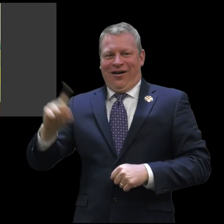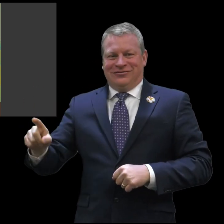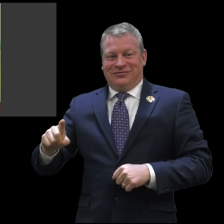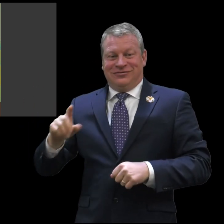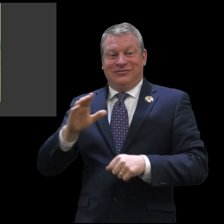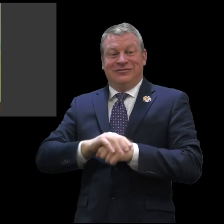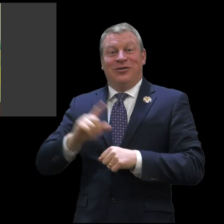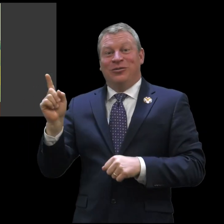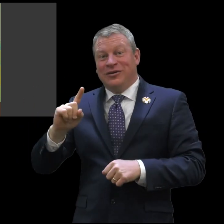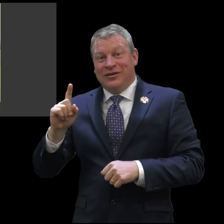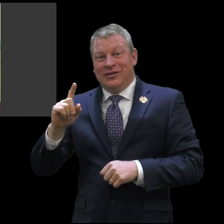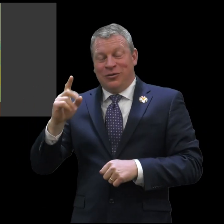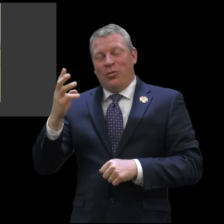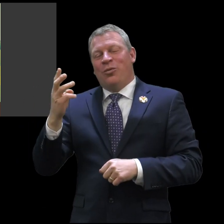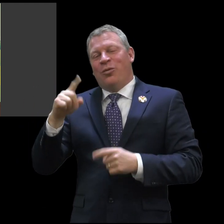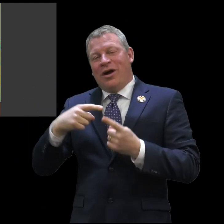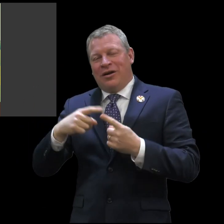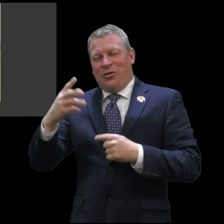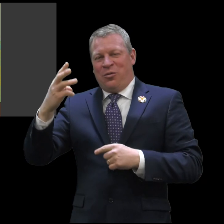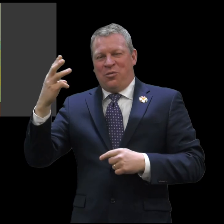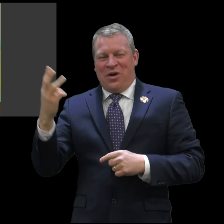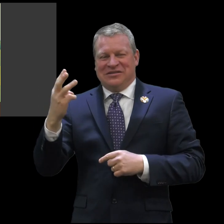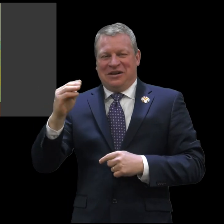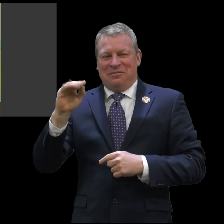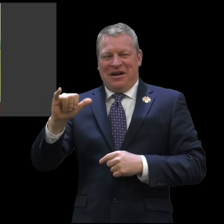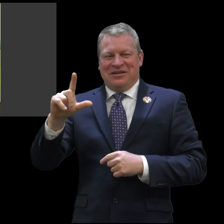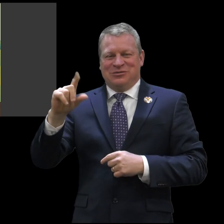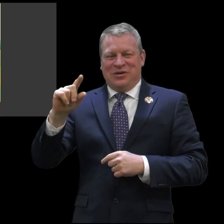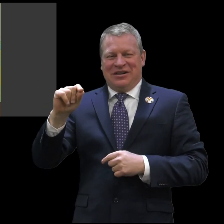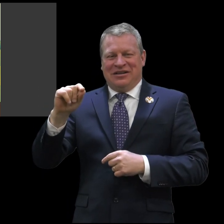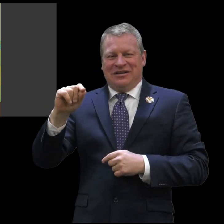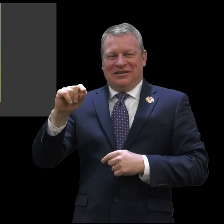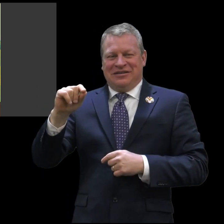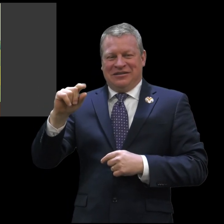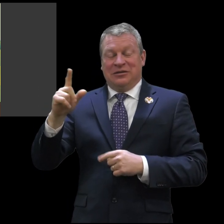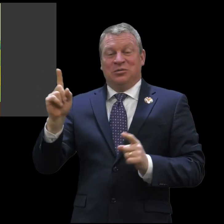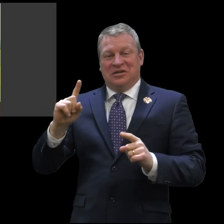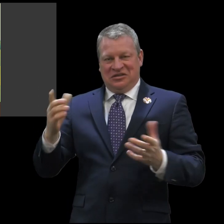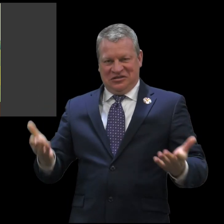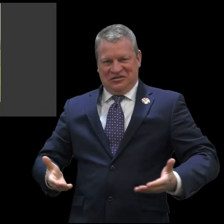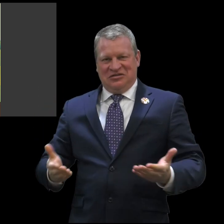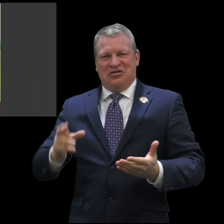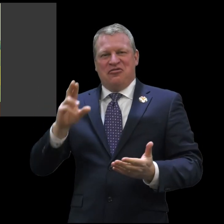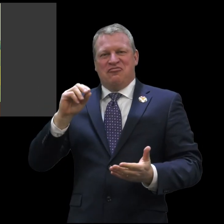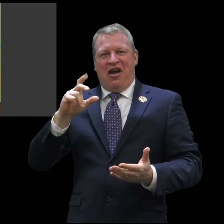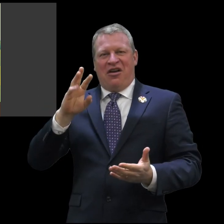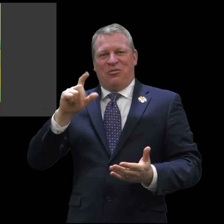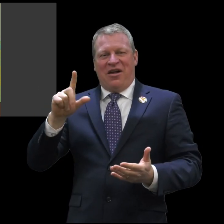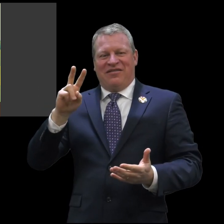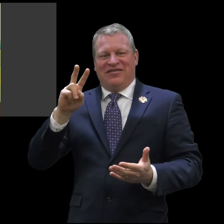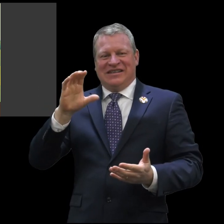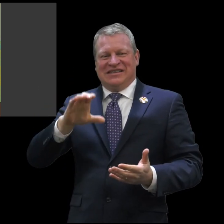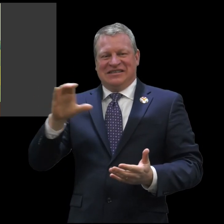drama club will be presenting The Wizard of Oz on Wednesday May 20th here at the